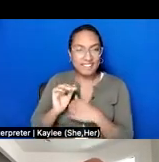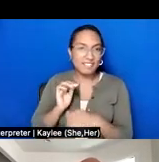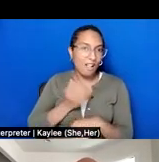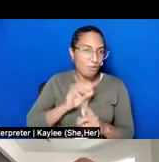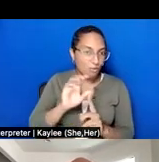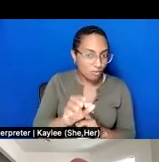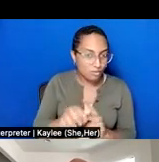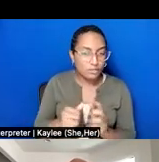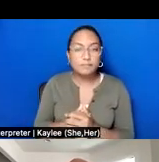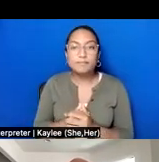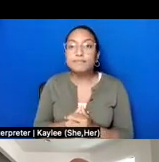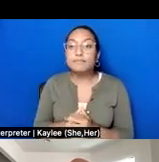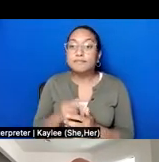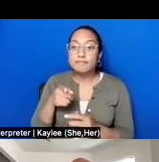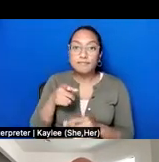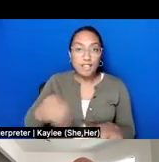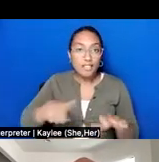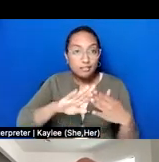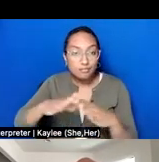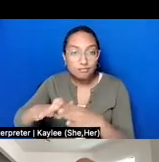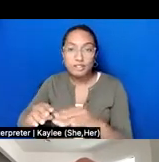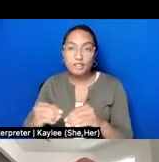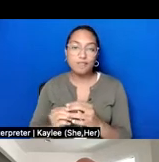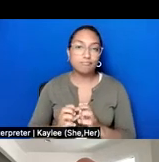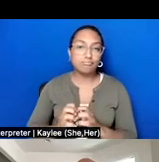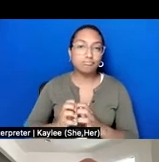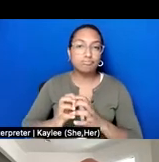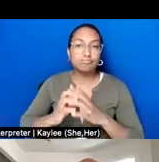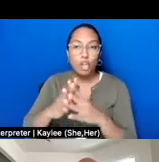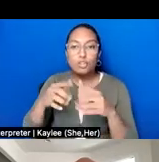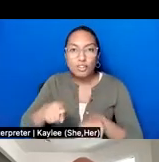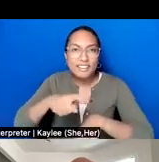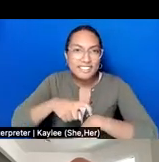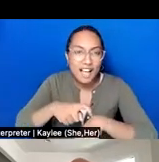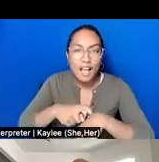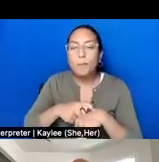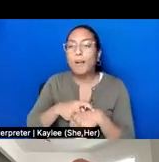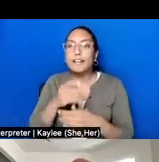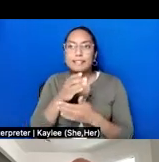anti-Muslim bias incidents and attacks, and at a time when some sectors of our own government